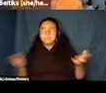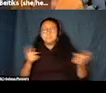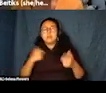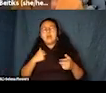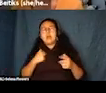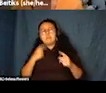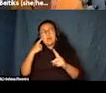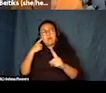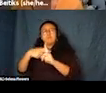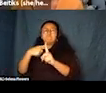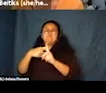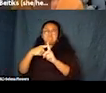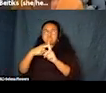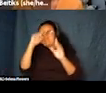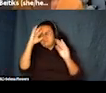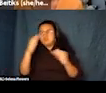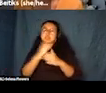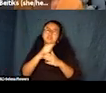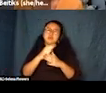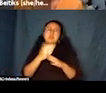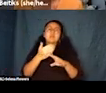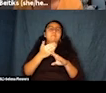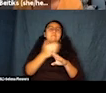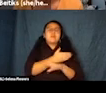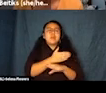prepandemic festivals and hope that we'll be heading back there soon some day.